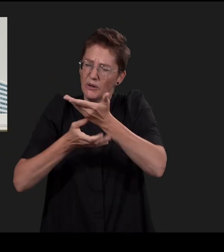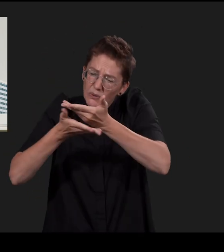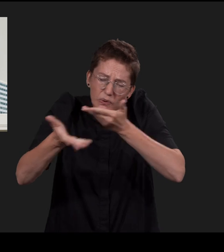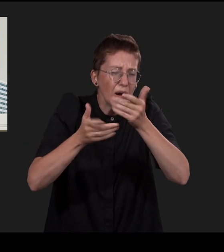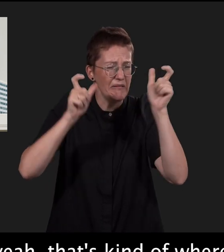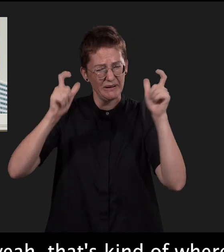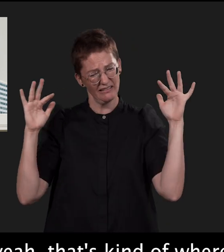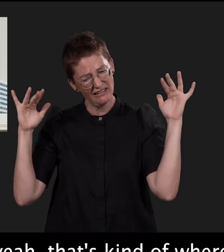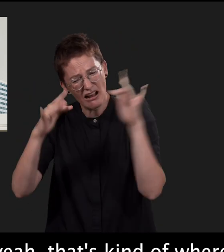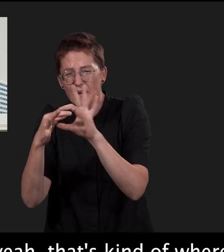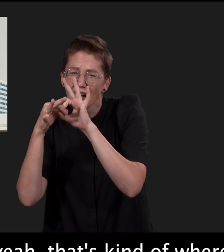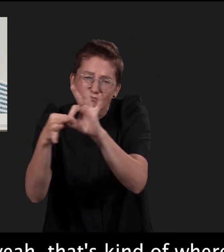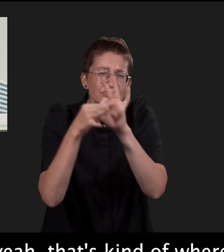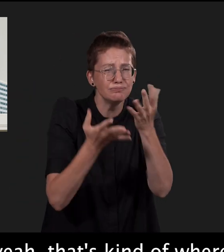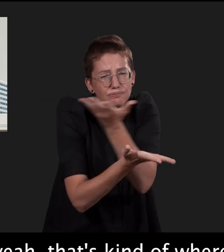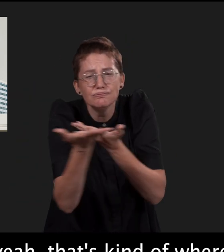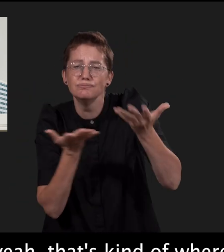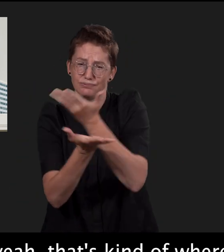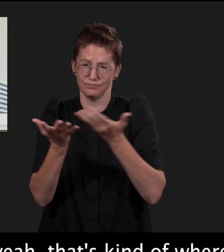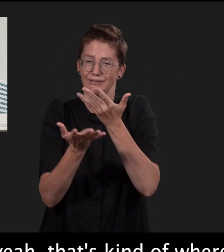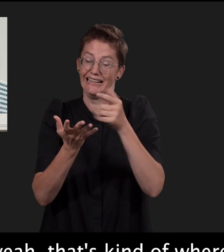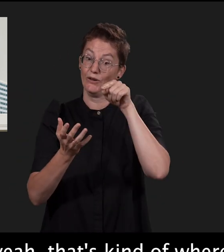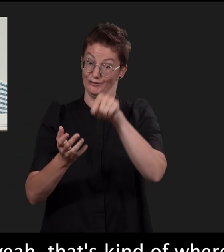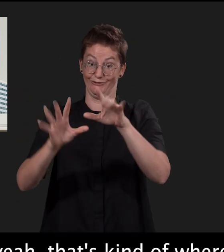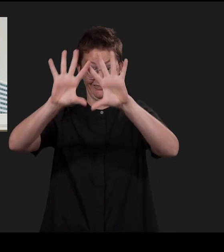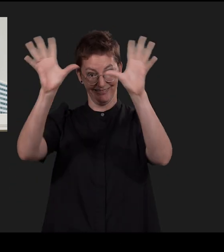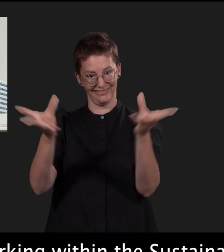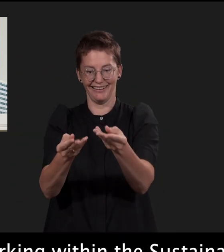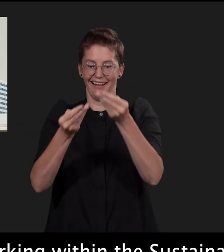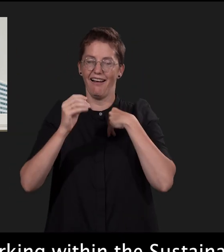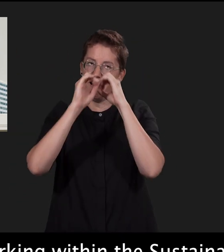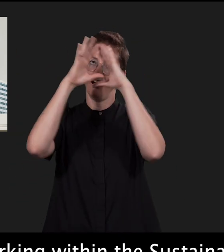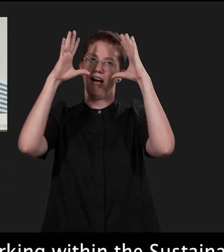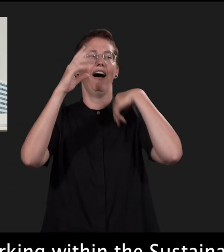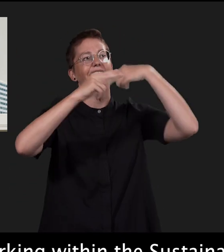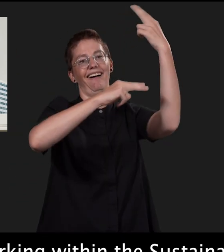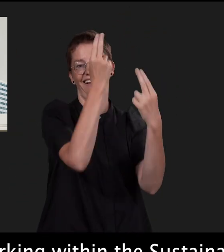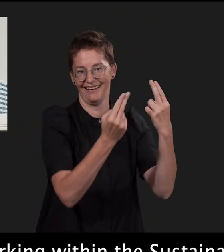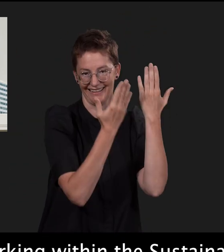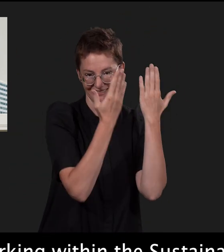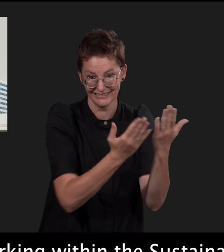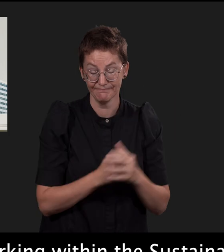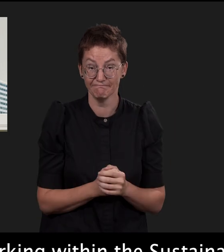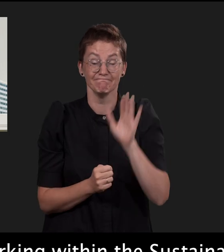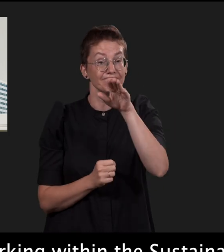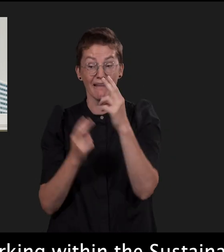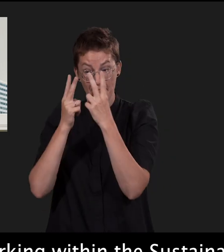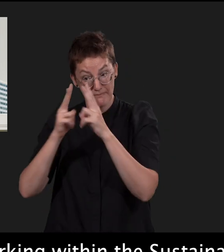all that stuff. So, yeah, that's kind of where the concept comes from. Working within the Sustainable Development Goals,